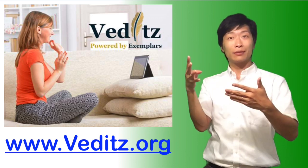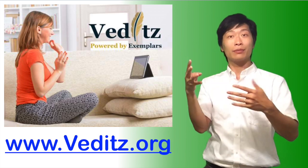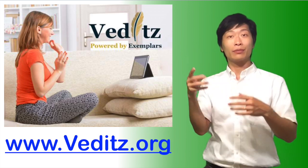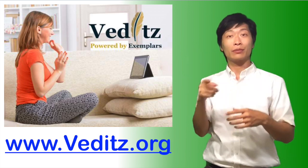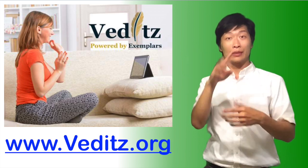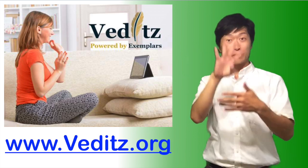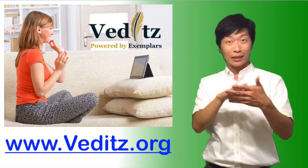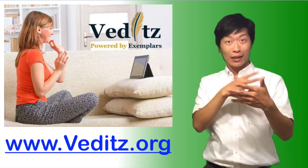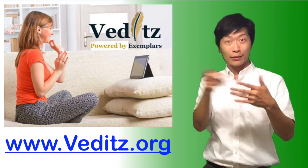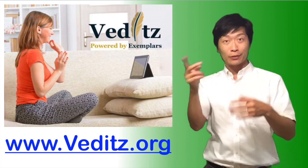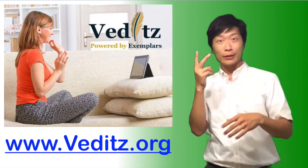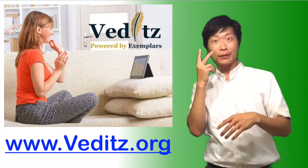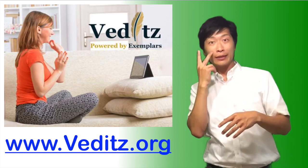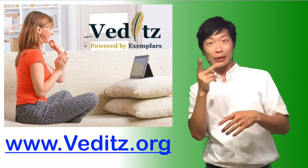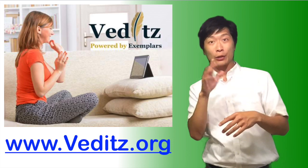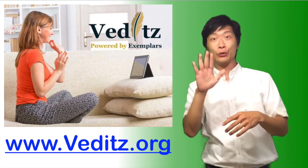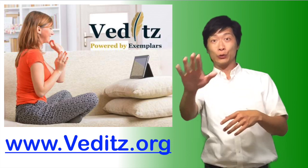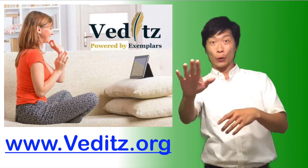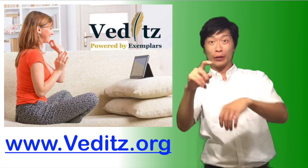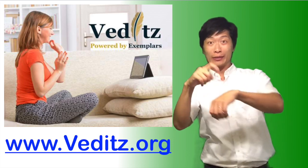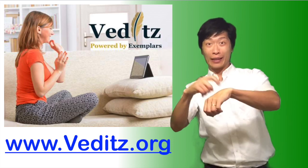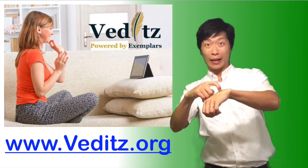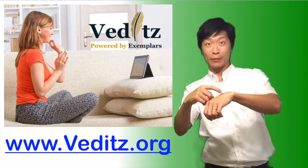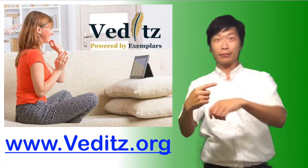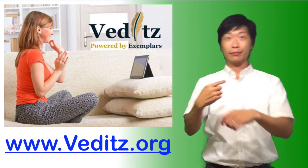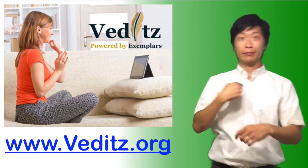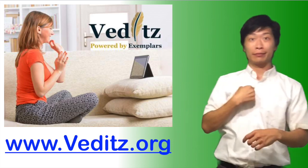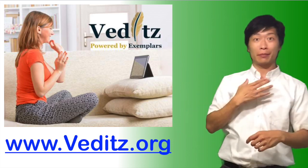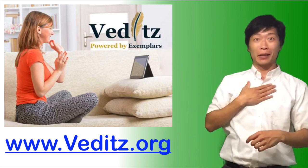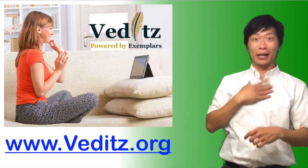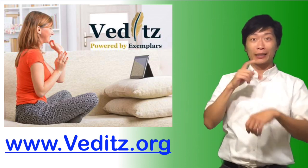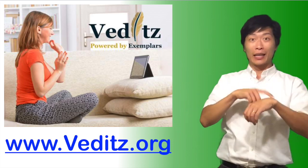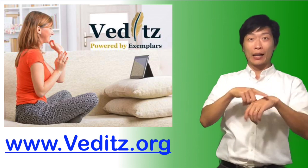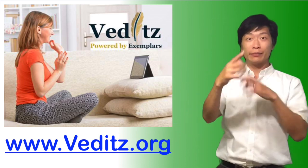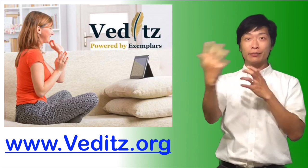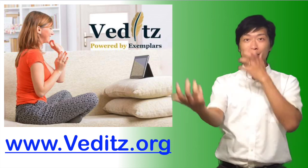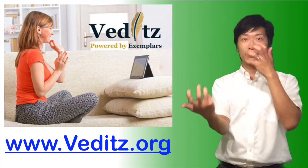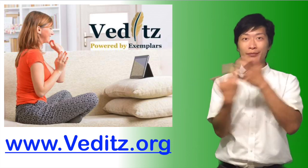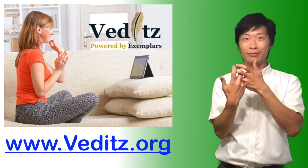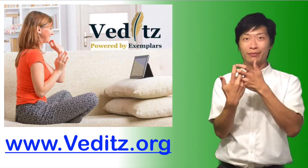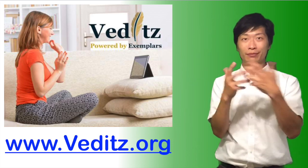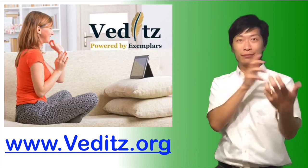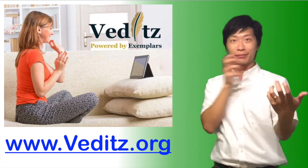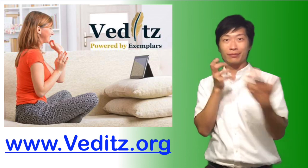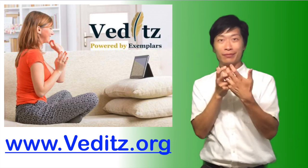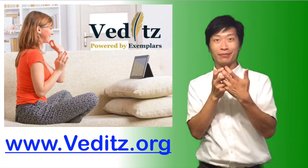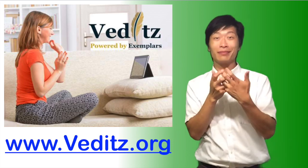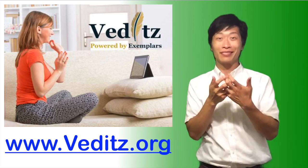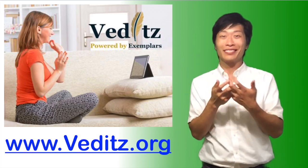With Veditz, you see people's availability. Scheduling an appointment is easy.